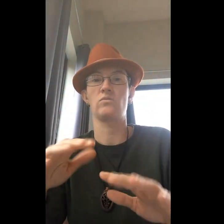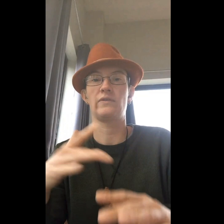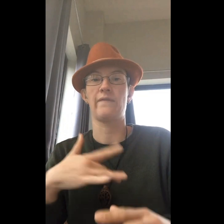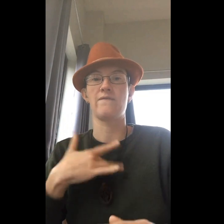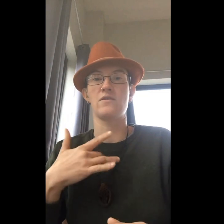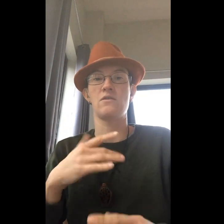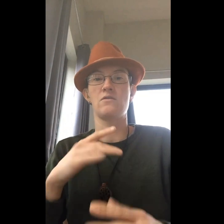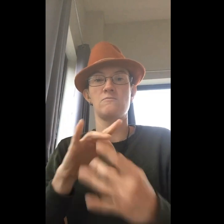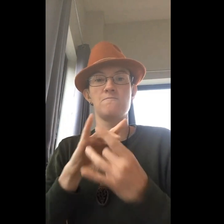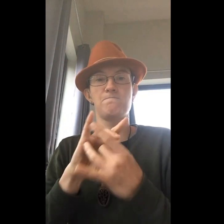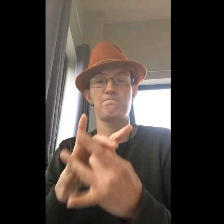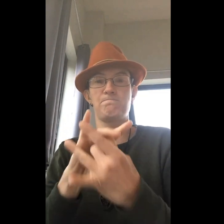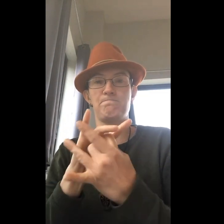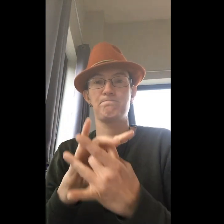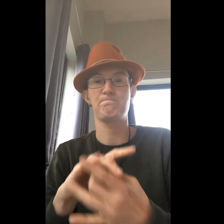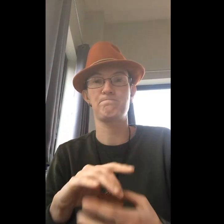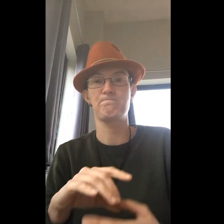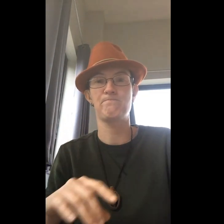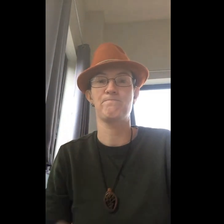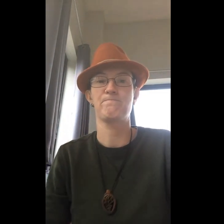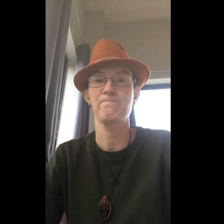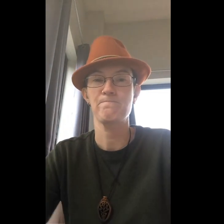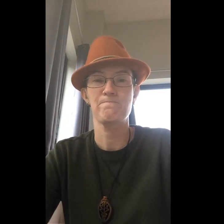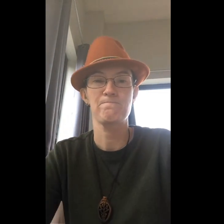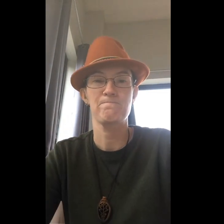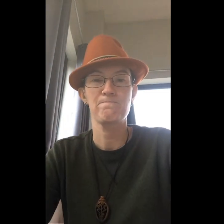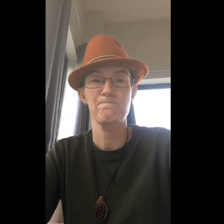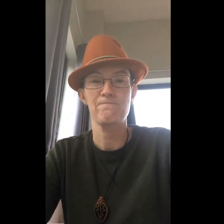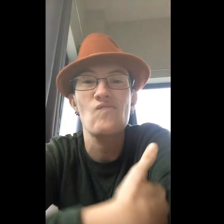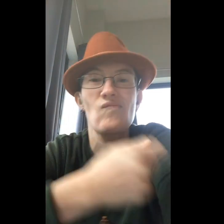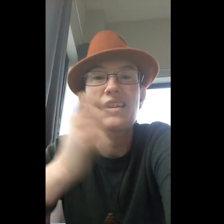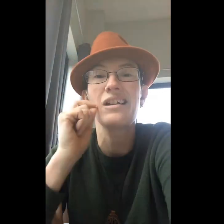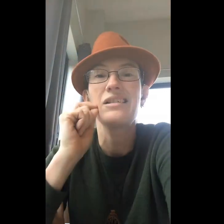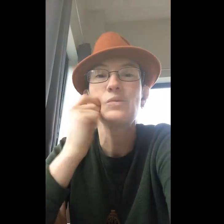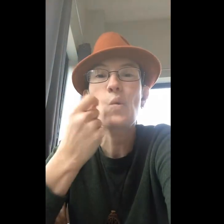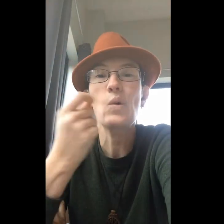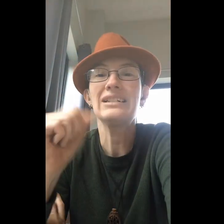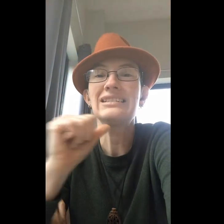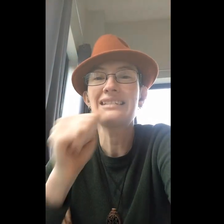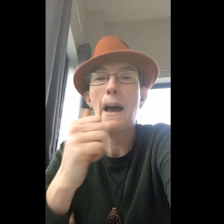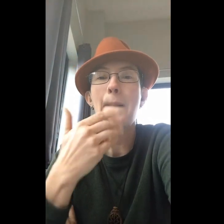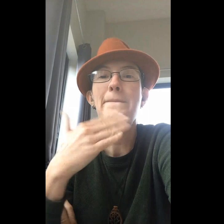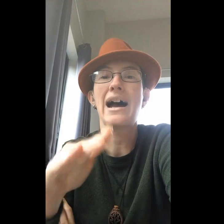Feeling that connection. For me, Paganism is cool. It's not bad.